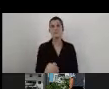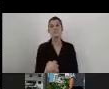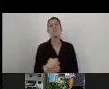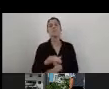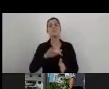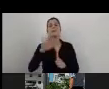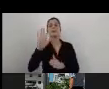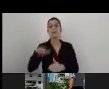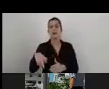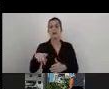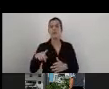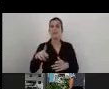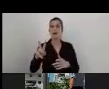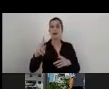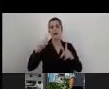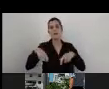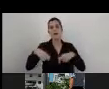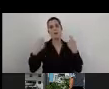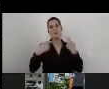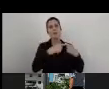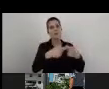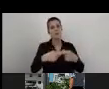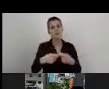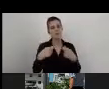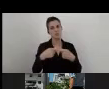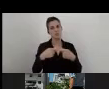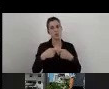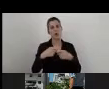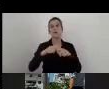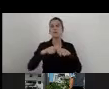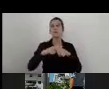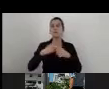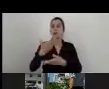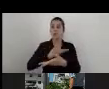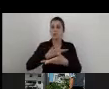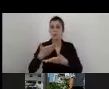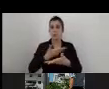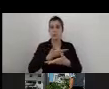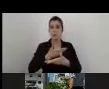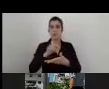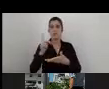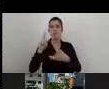the type of service, and the organizational DNA is very, very important in the